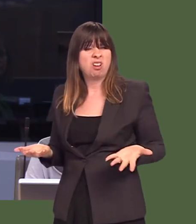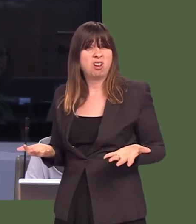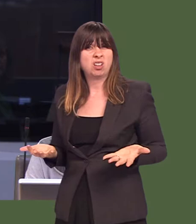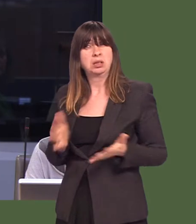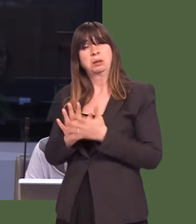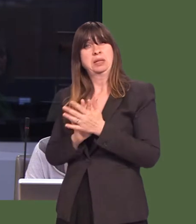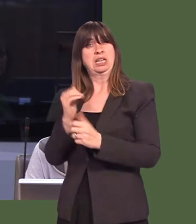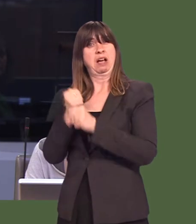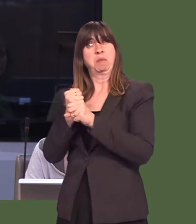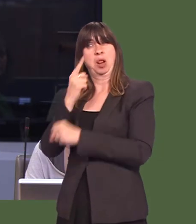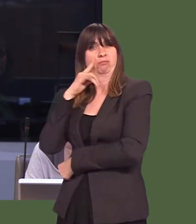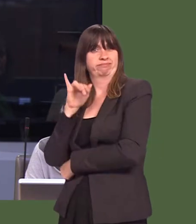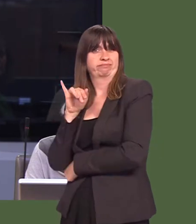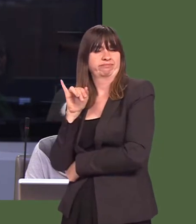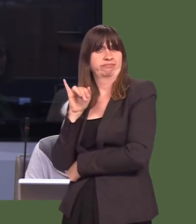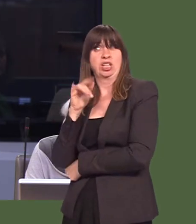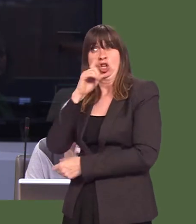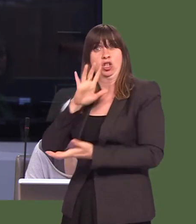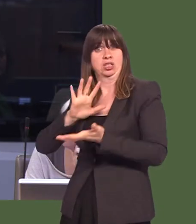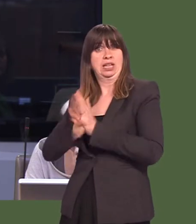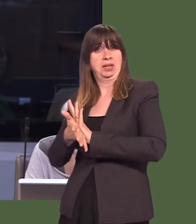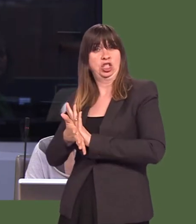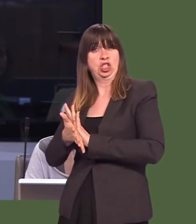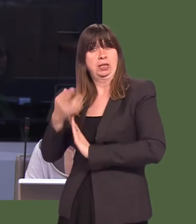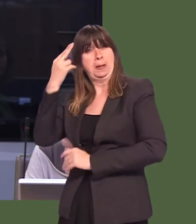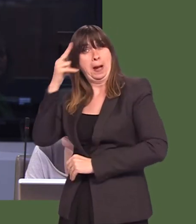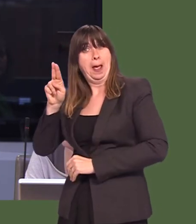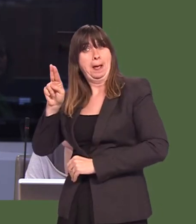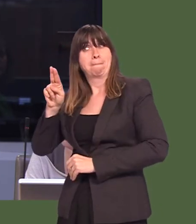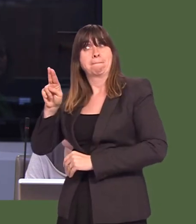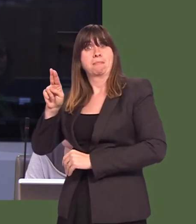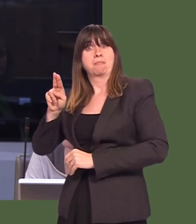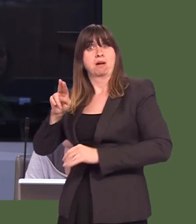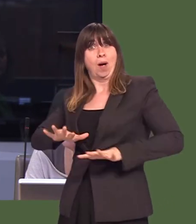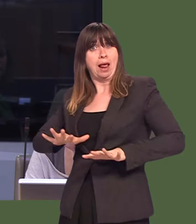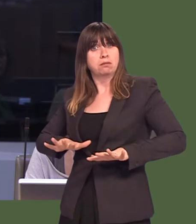It doesnít only tarnish Theresa Mayís Government, but it also threatens to tarnish the reputation of Wales.